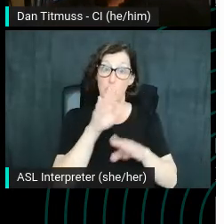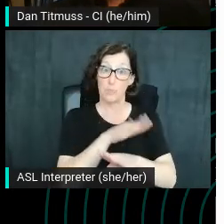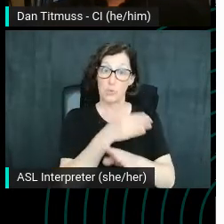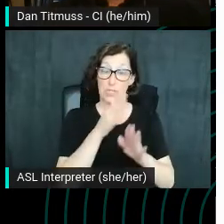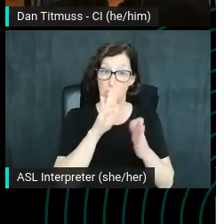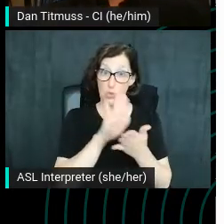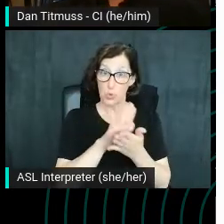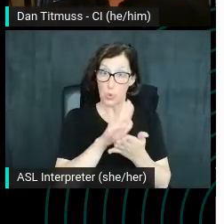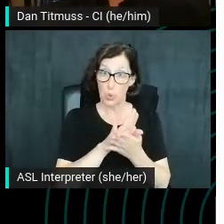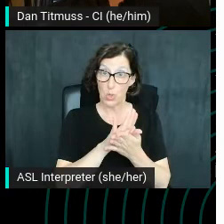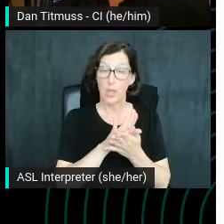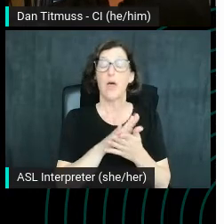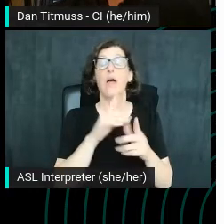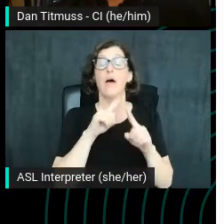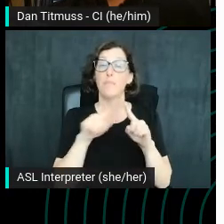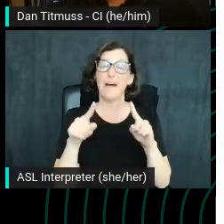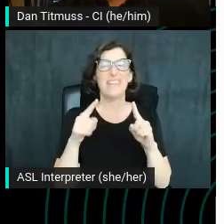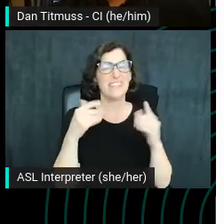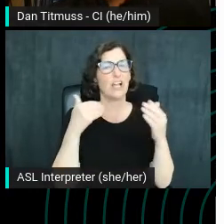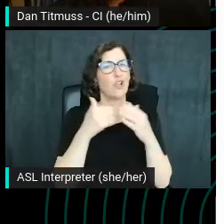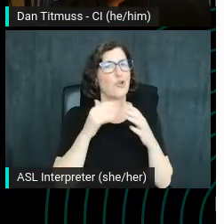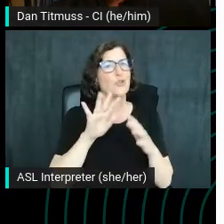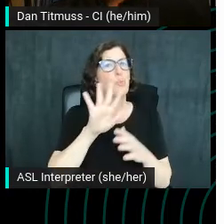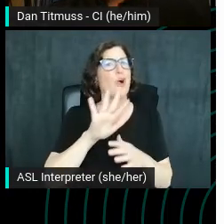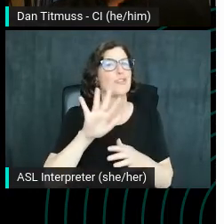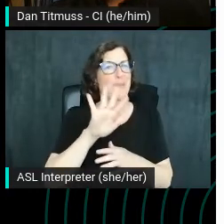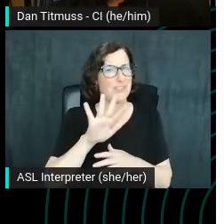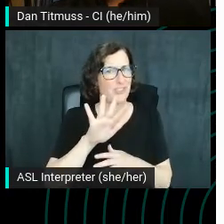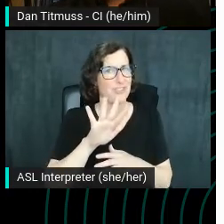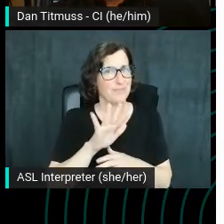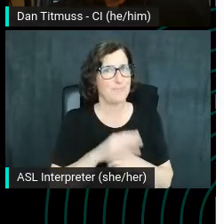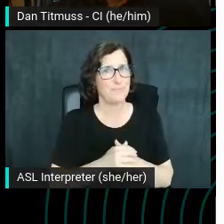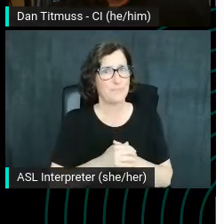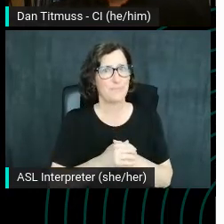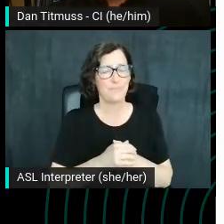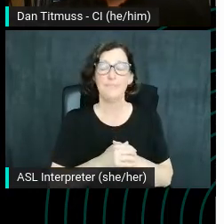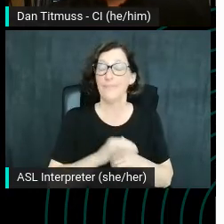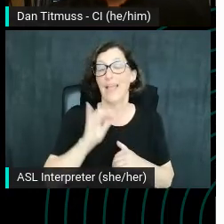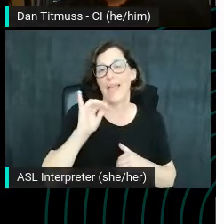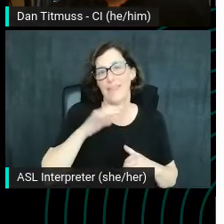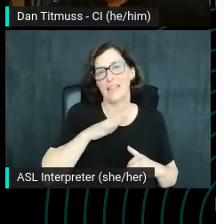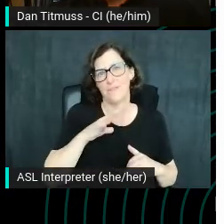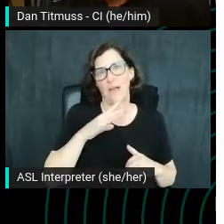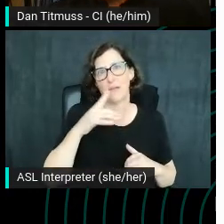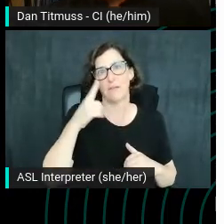it's a pretty close approximation, which is fine on YouTube. on YouTube.